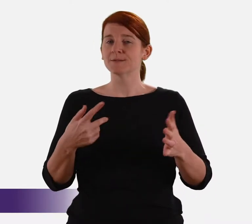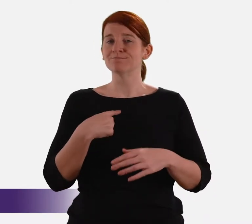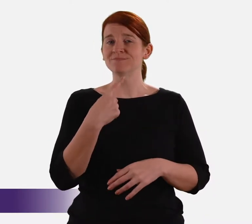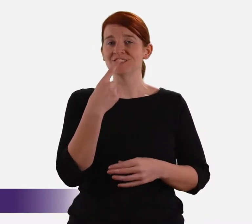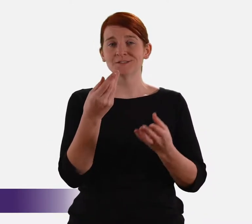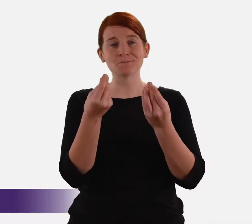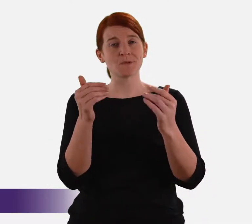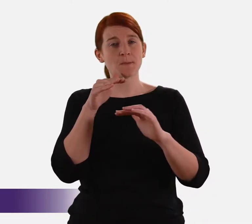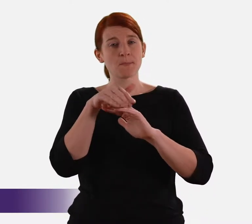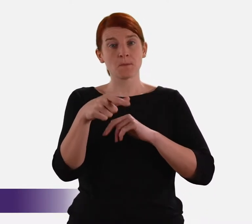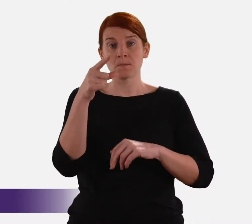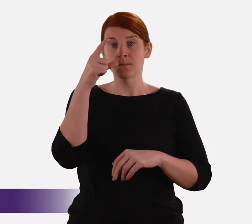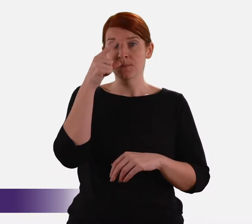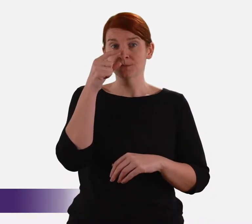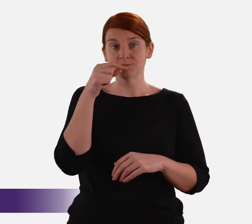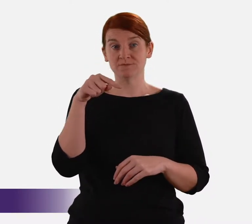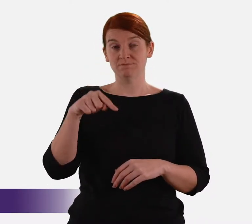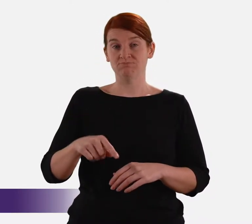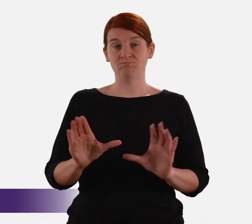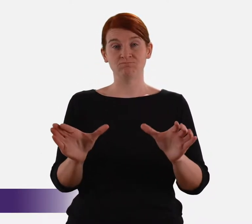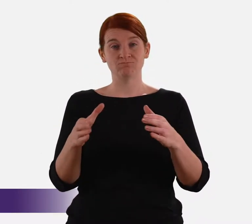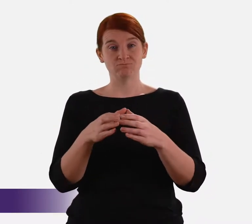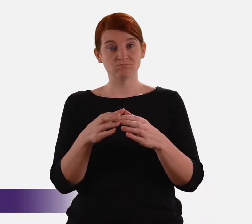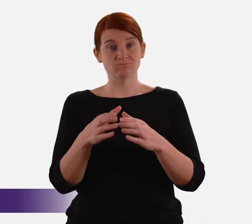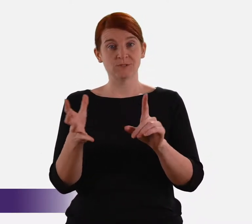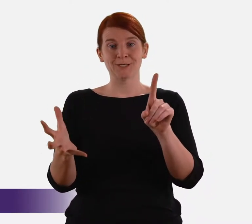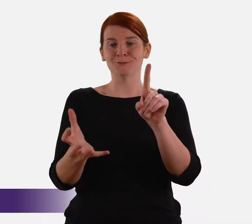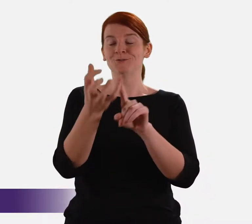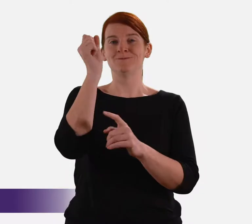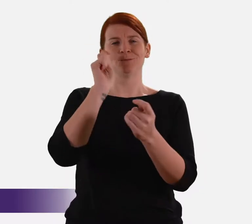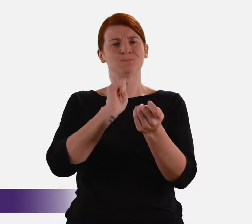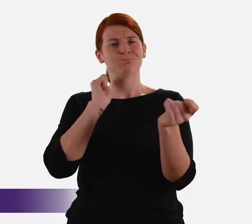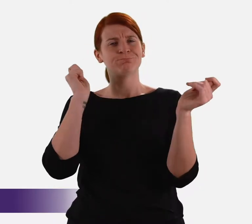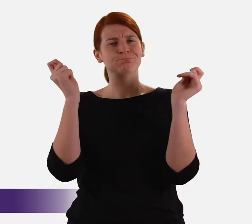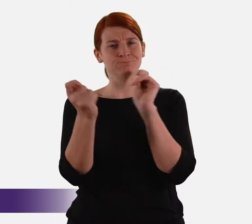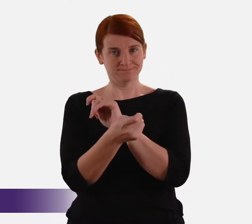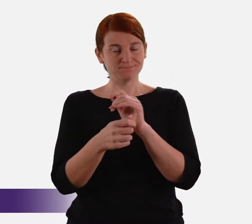Let me say something about the possibilities of this Commission achieving transformational change.